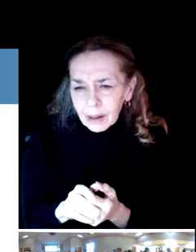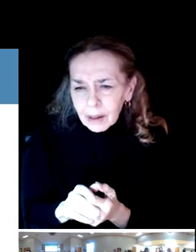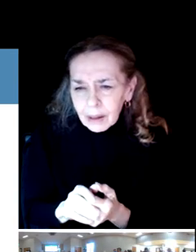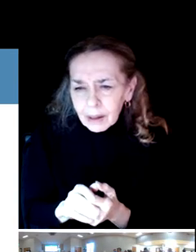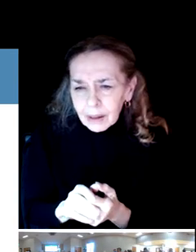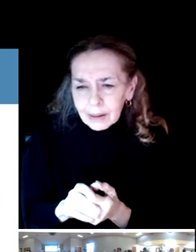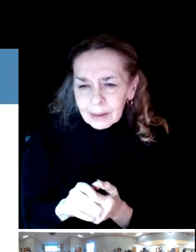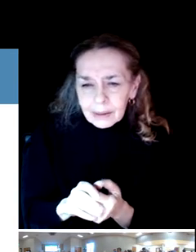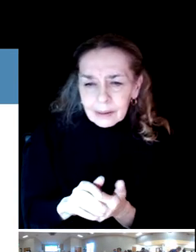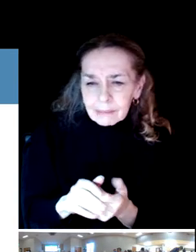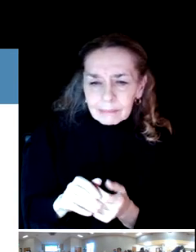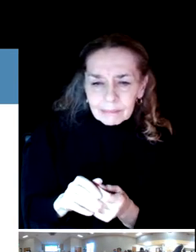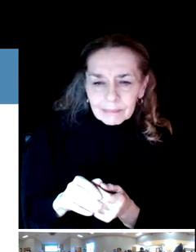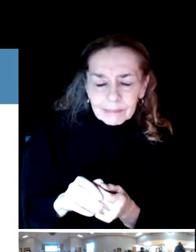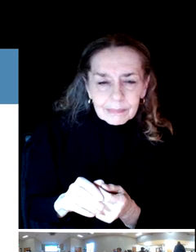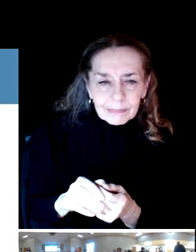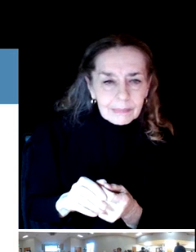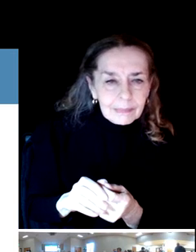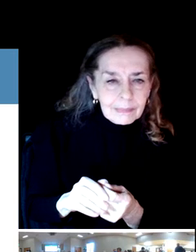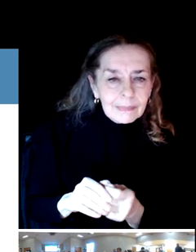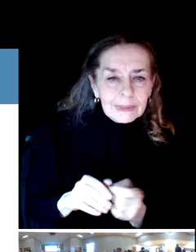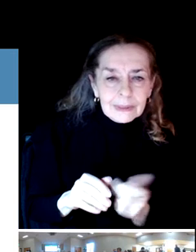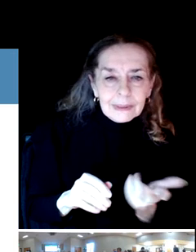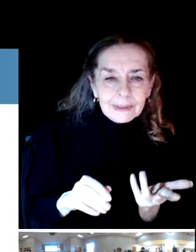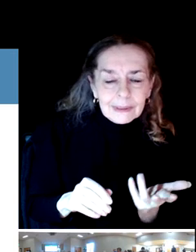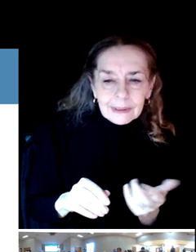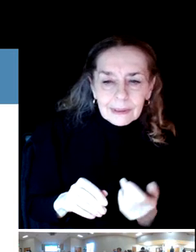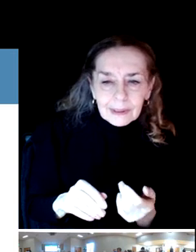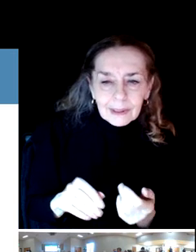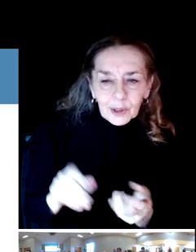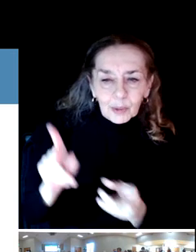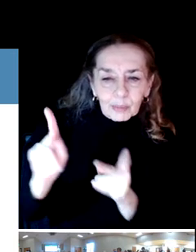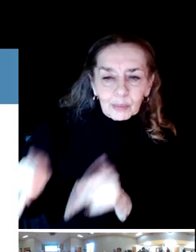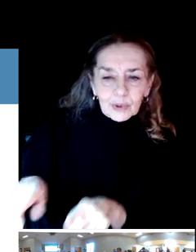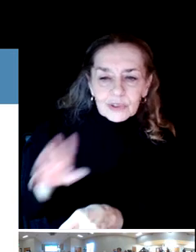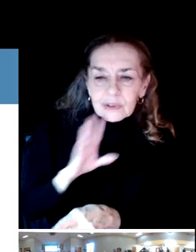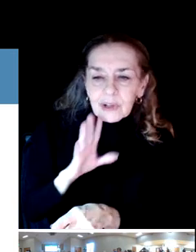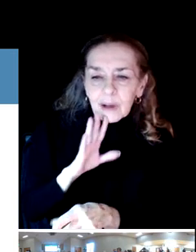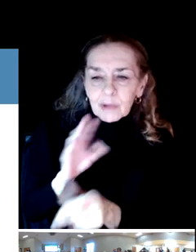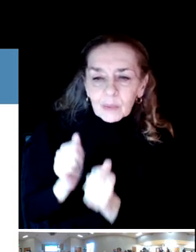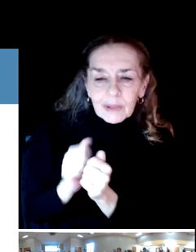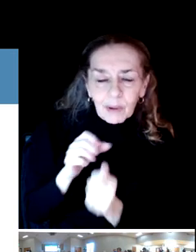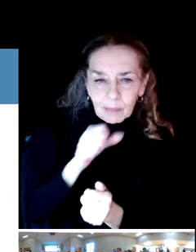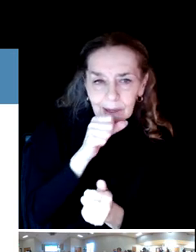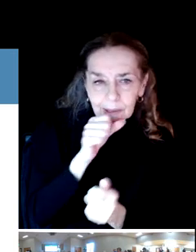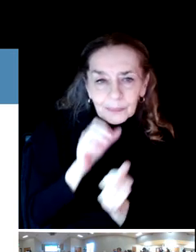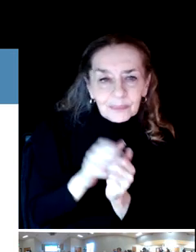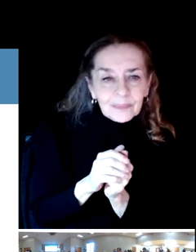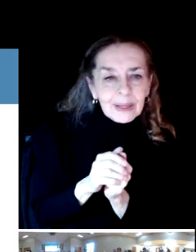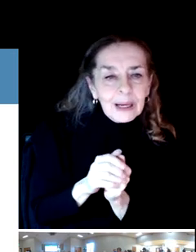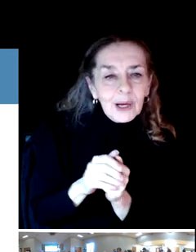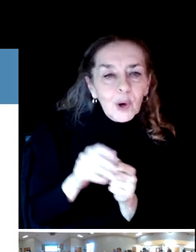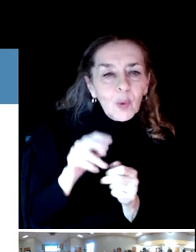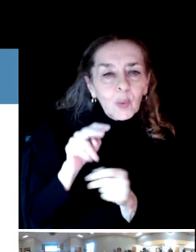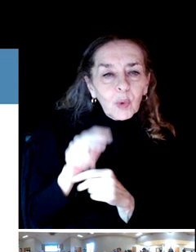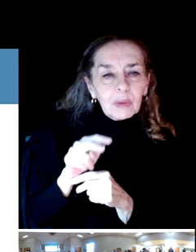So we'll be providing that to the public to consider. We'll be looking at what we call our level of service analysis next.